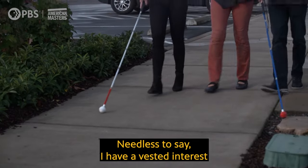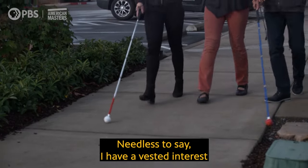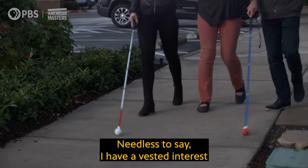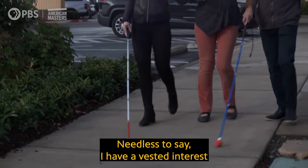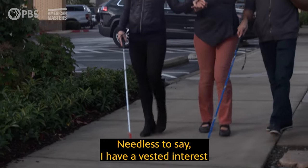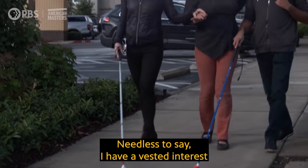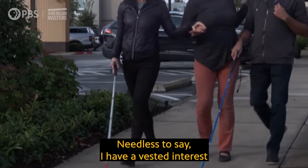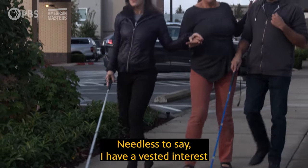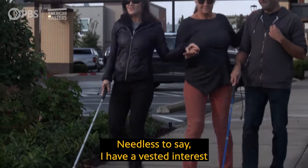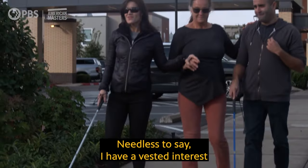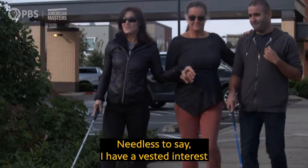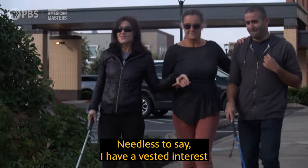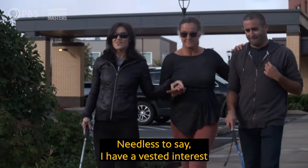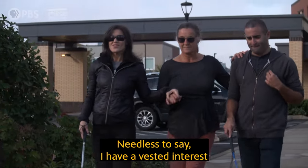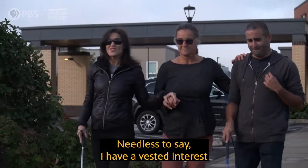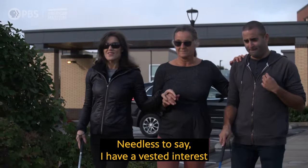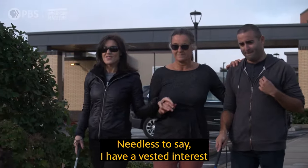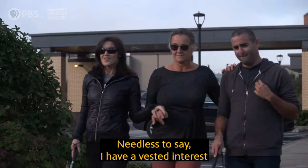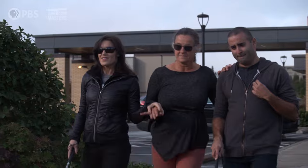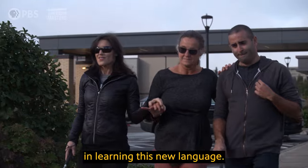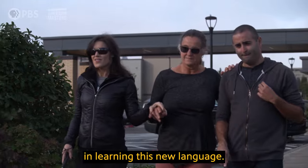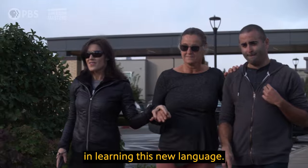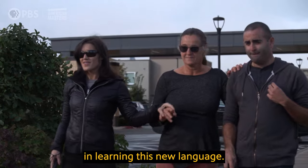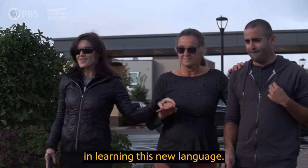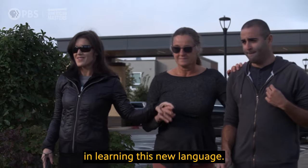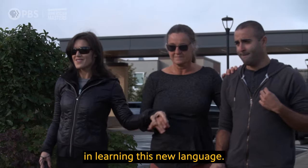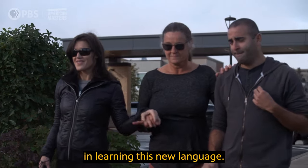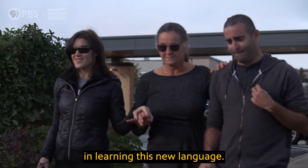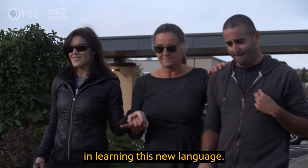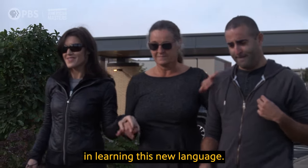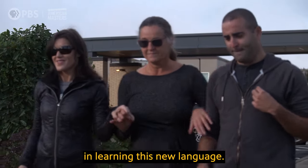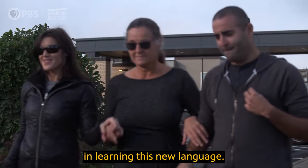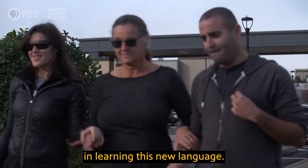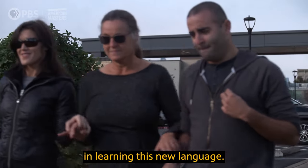Needless to say, I have a vested interest in learning this new language.